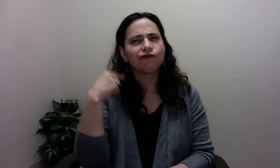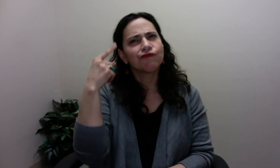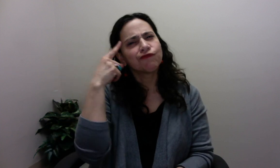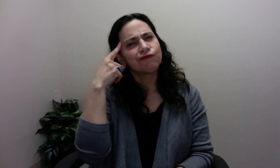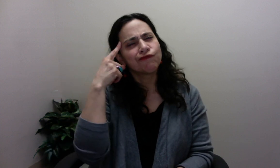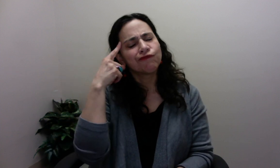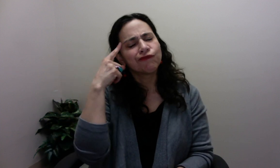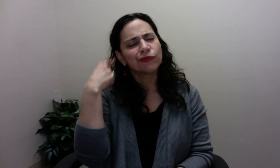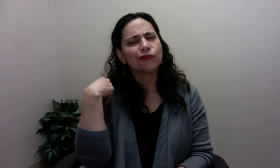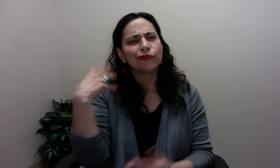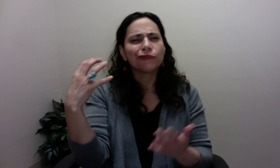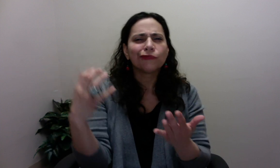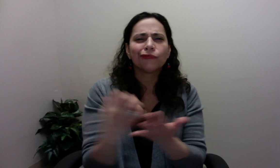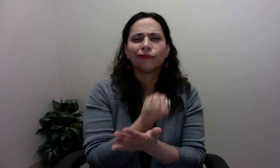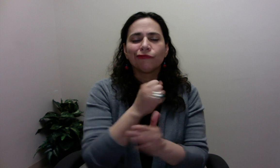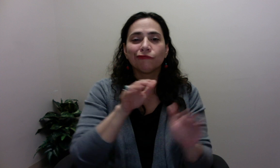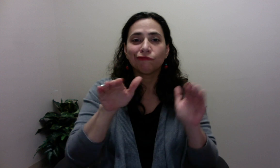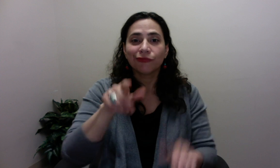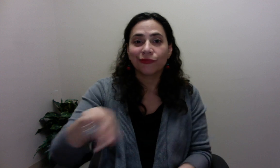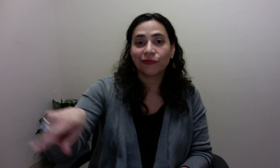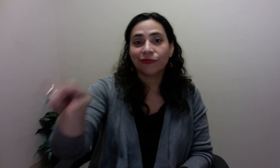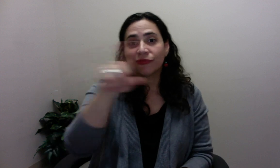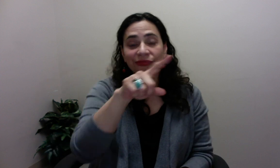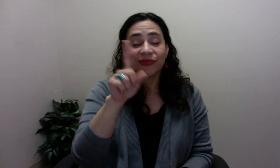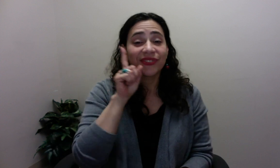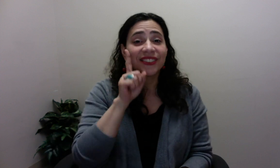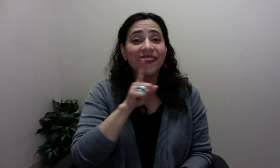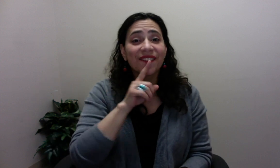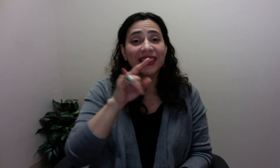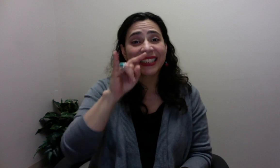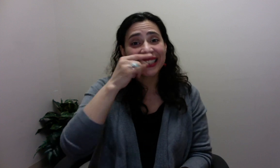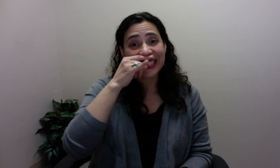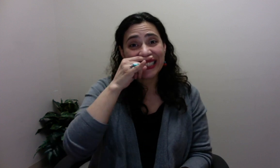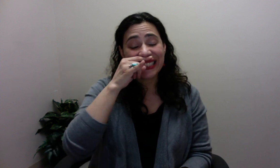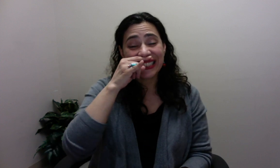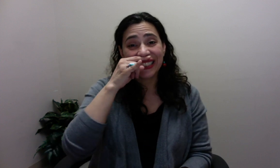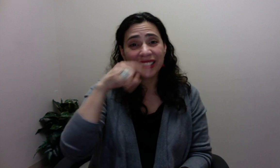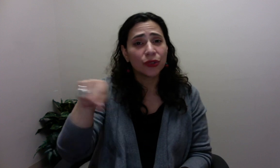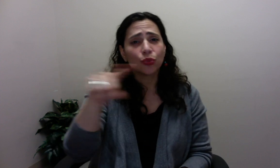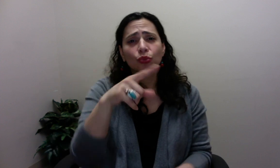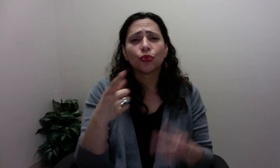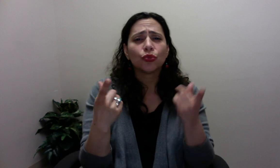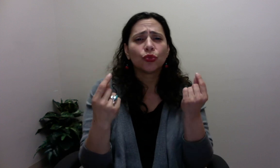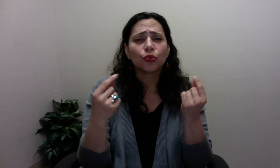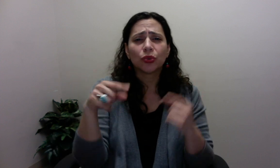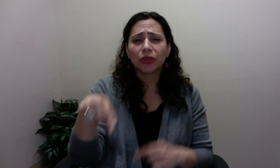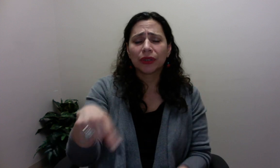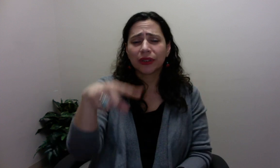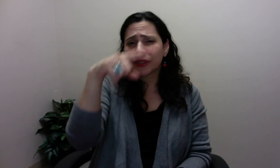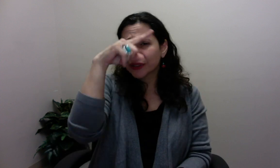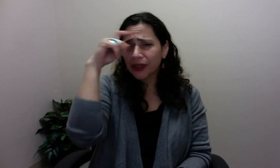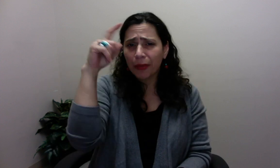I want to share my thought with you. And what are your deaf kids doing for the summer?